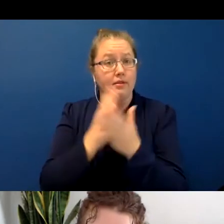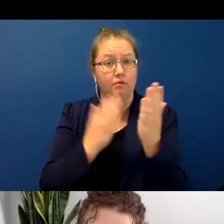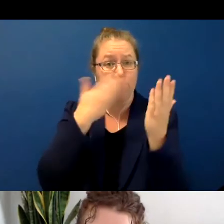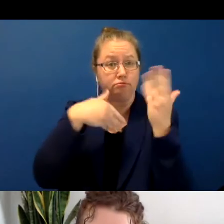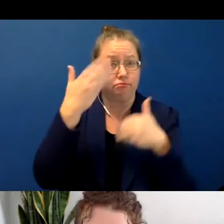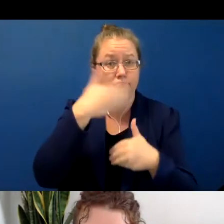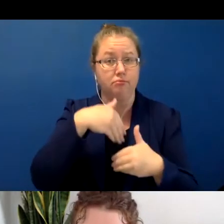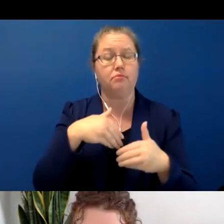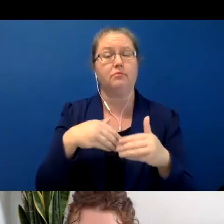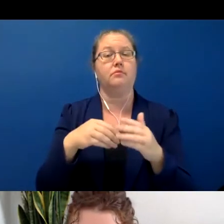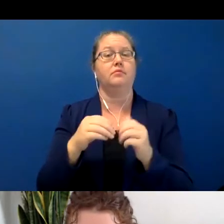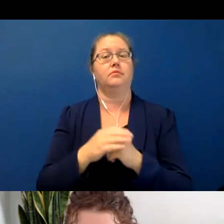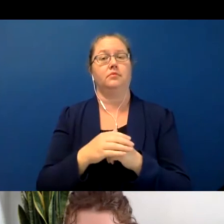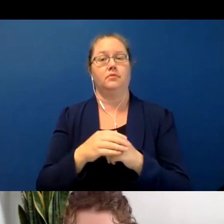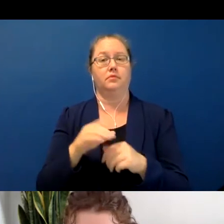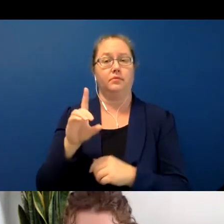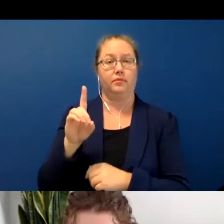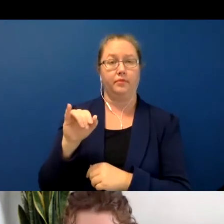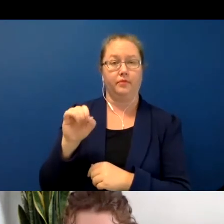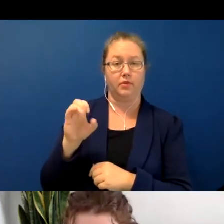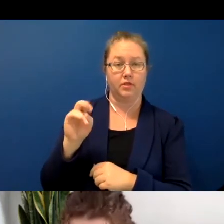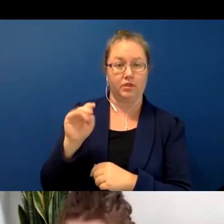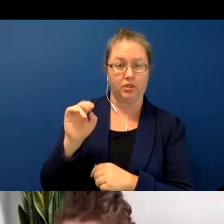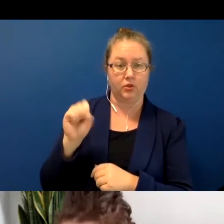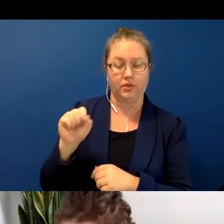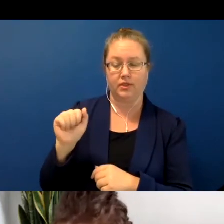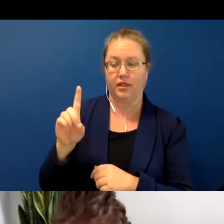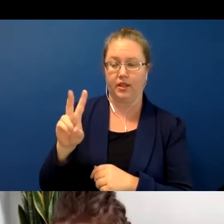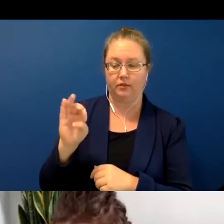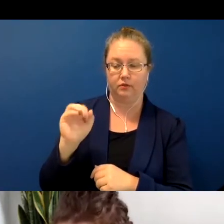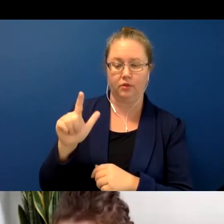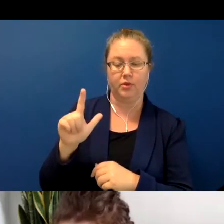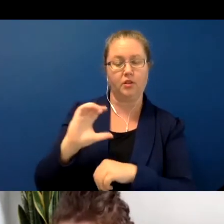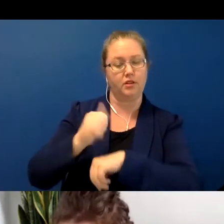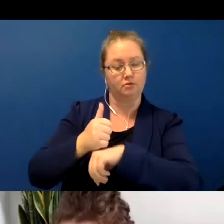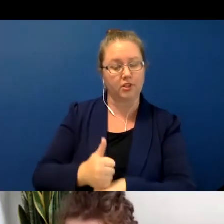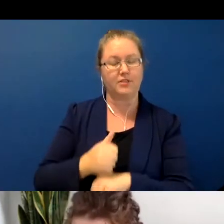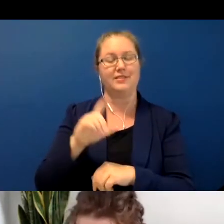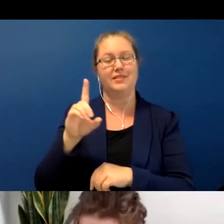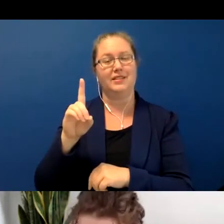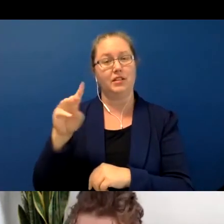intensifiers, discontinuous adverbial constructions or frames, discourse markers, post positions